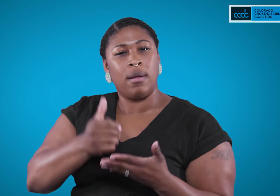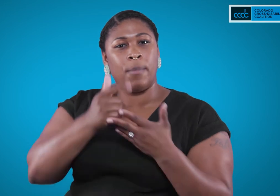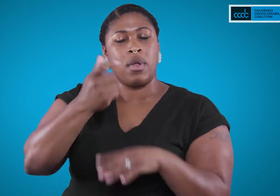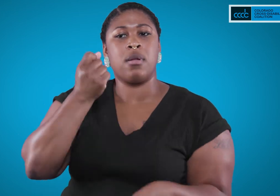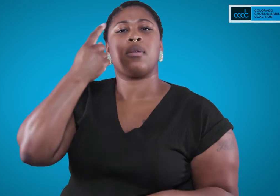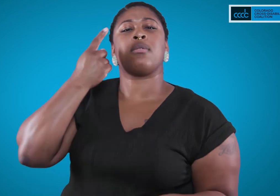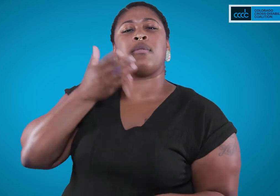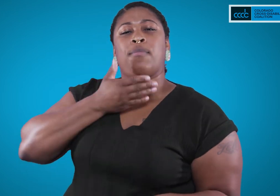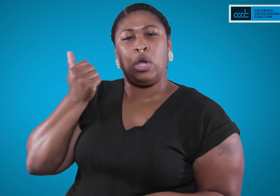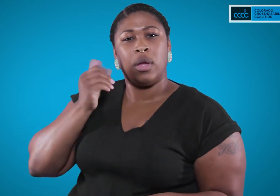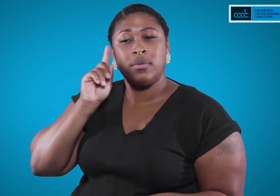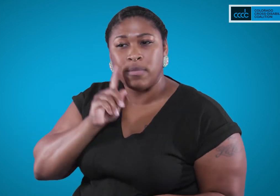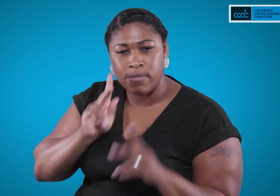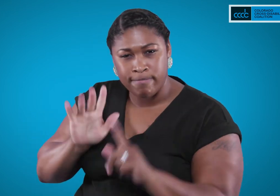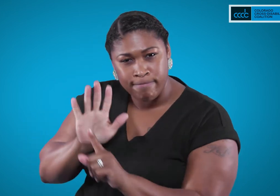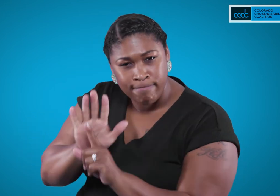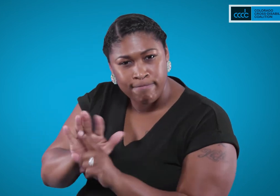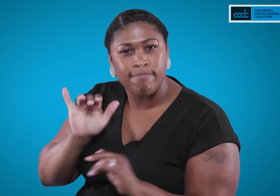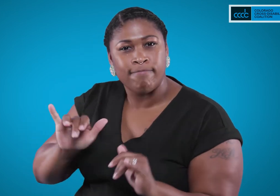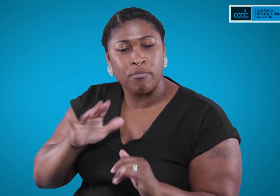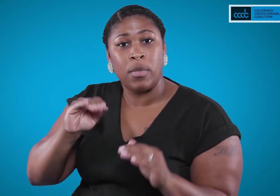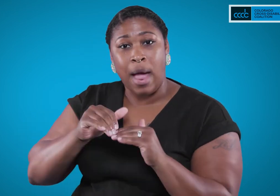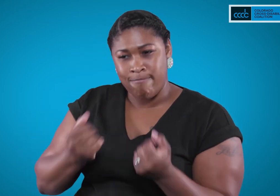to help you better understand what we experience as deaf people